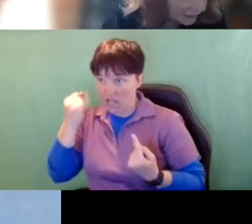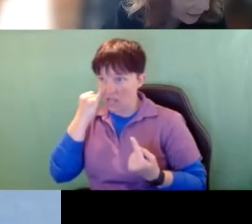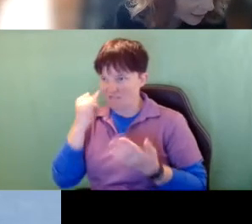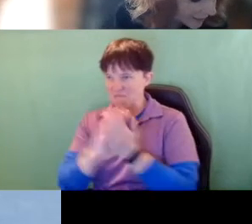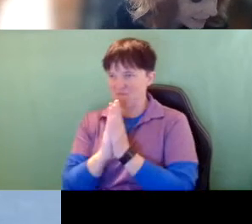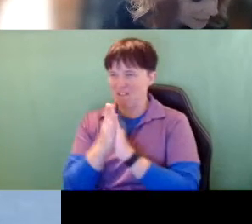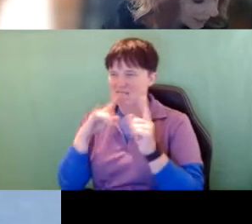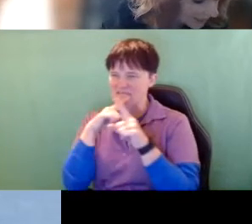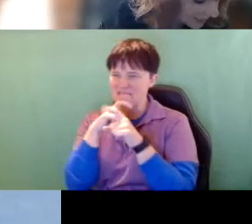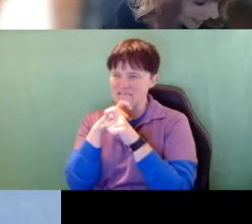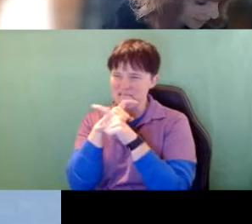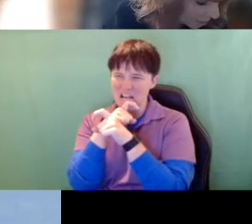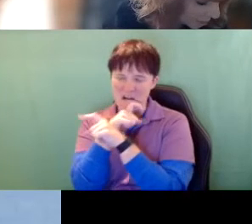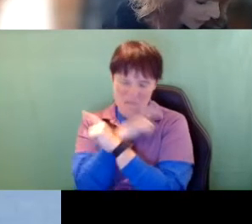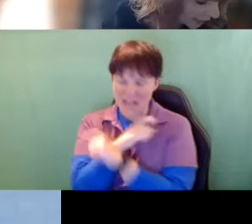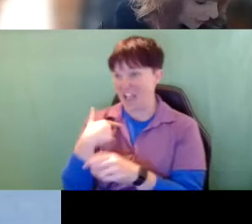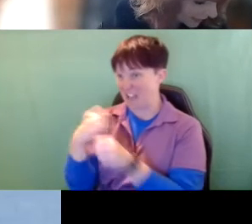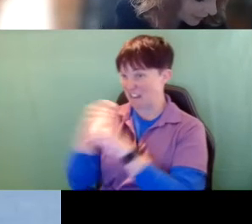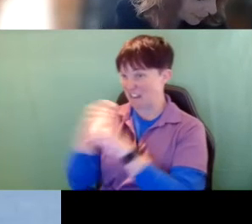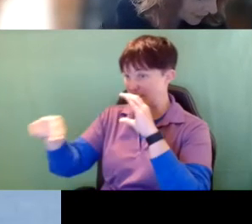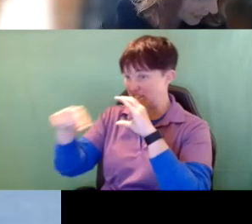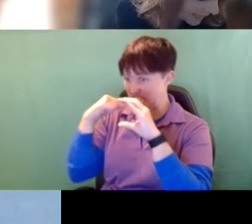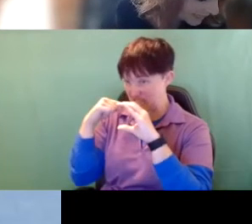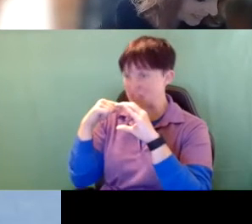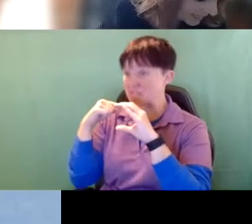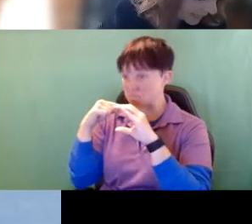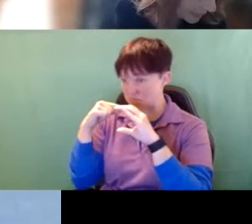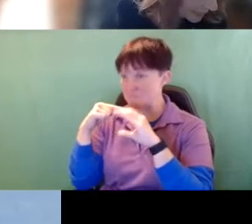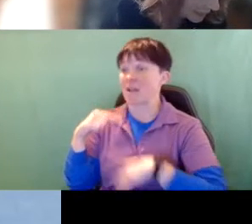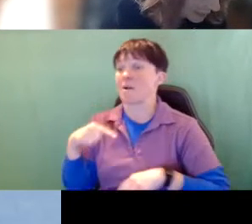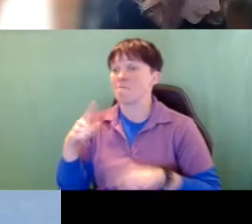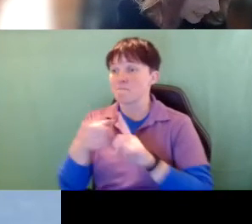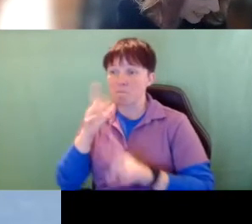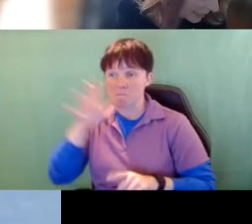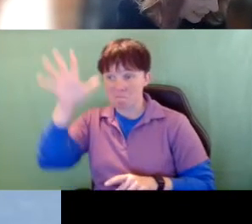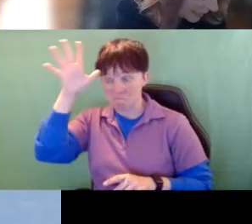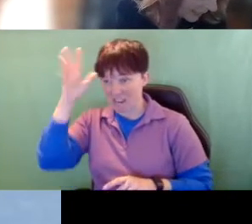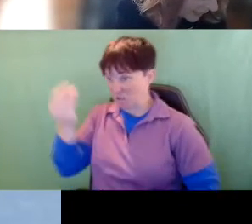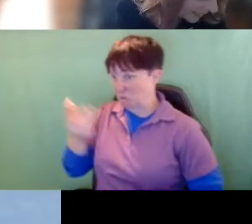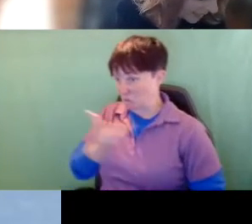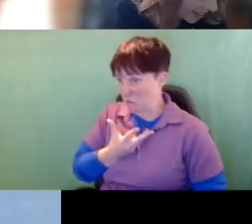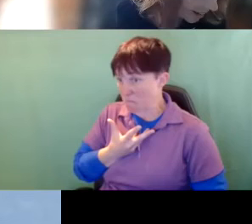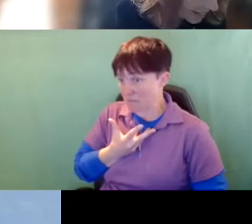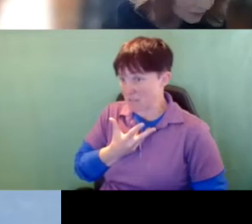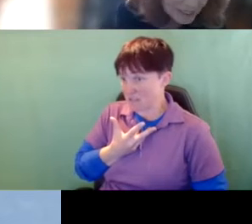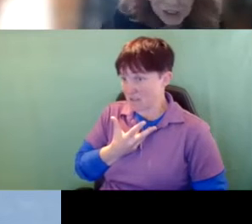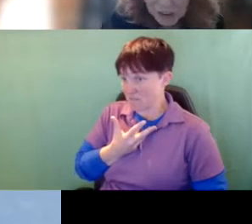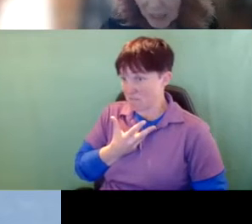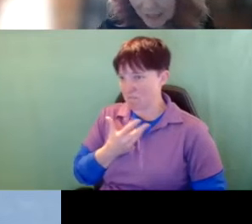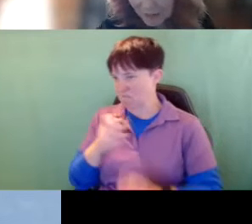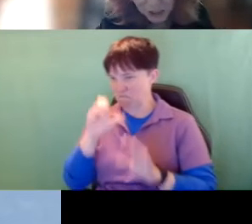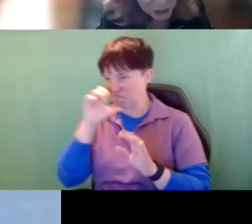I got an email today, from a parent, she said to me, and I don't think she'd mind if I share